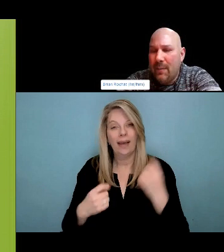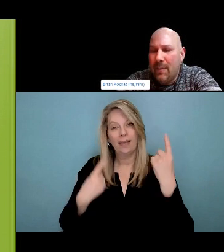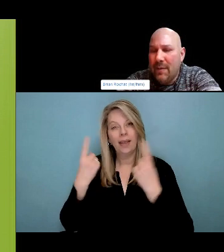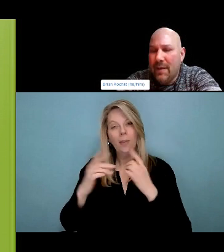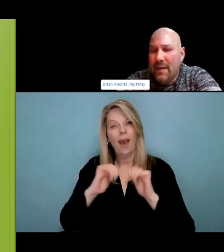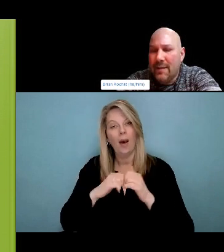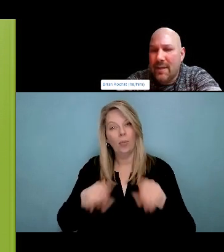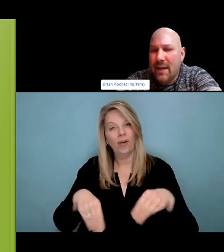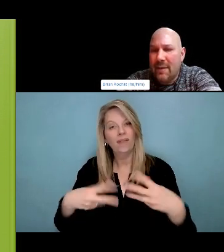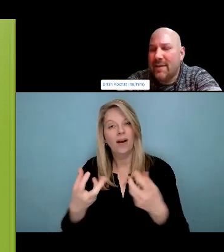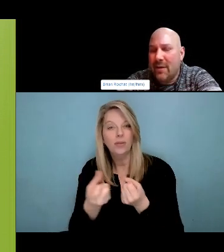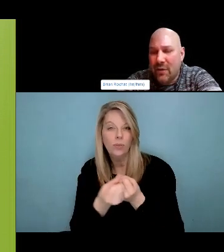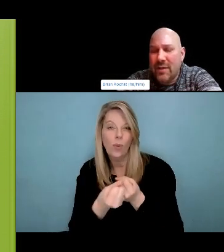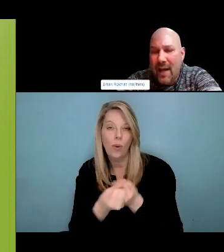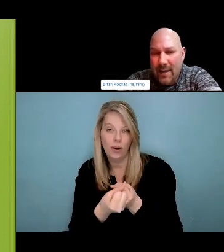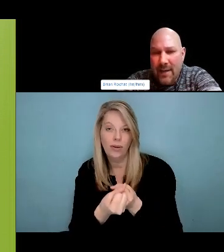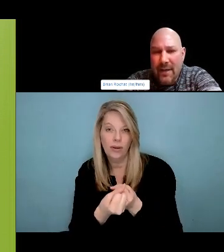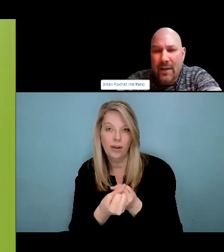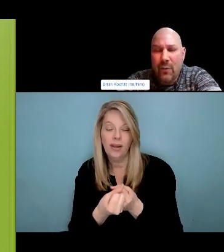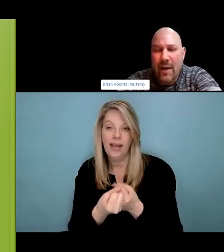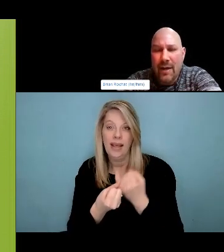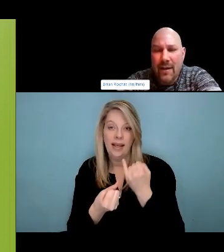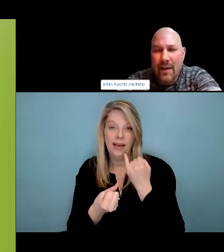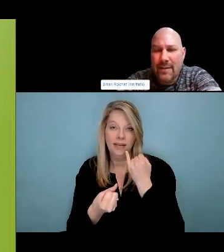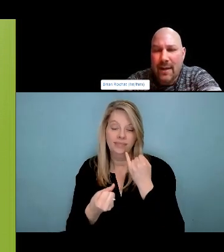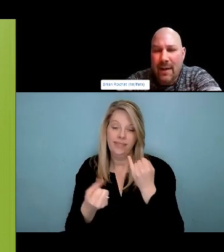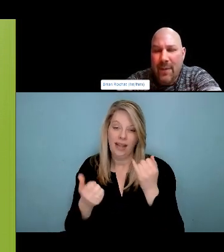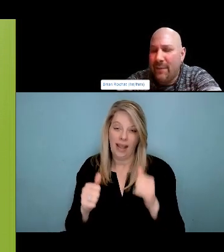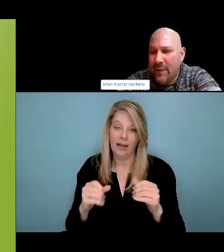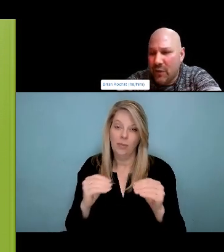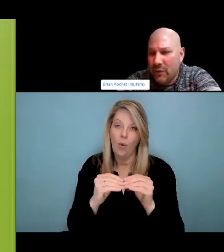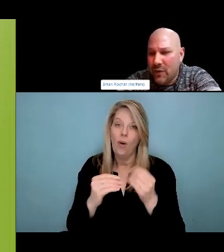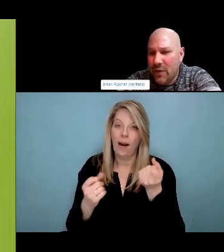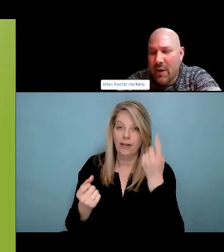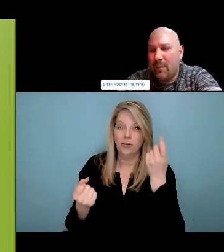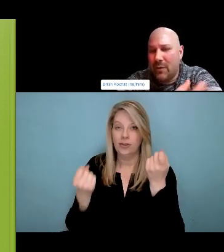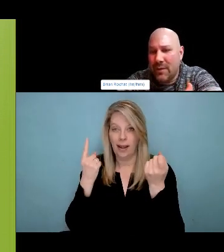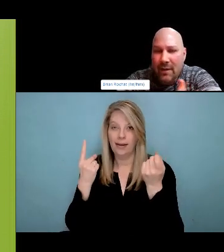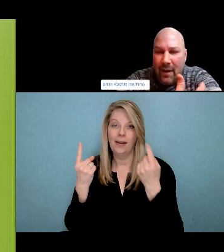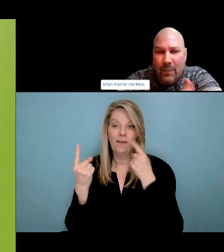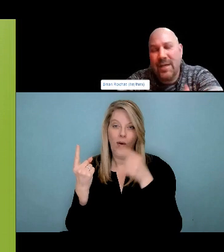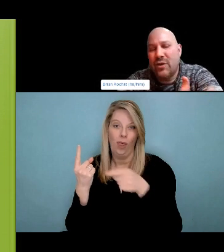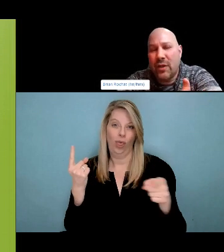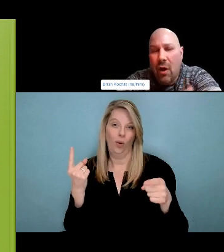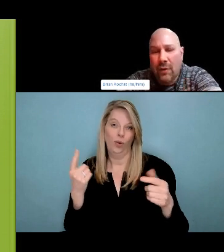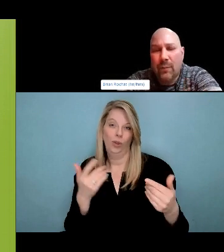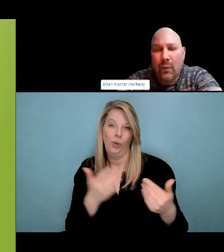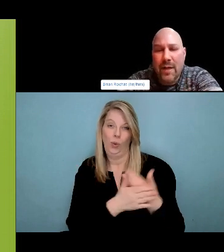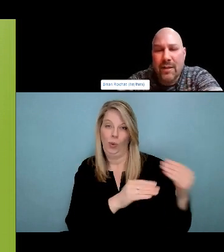on culture and and building the relationship with self and getting to know yourself through